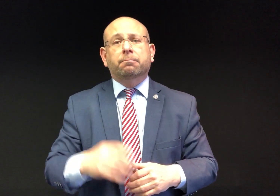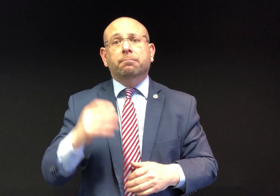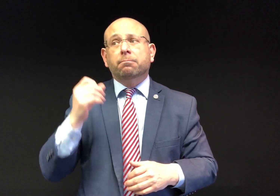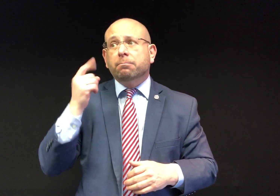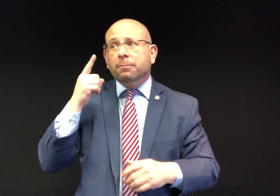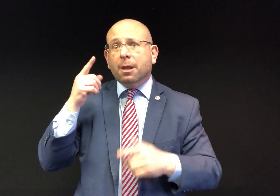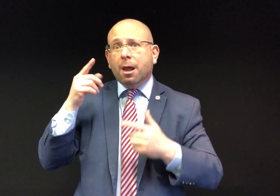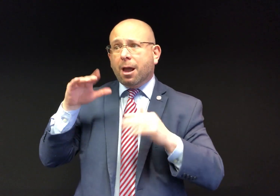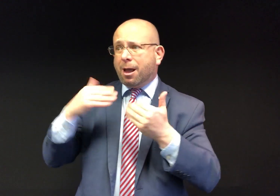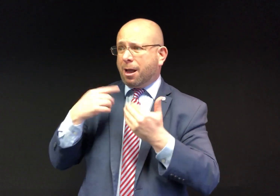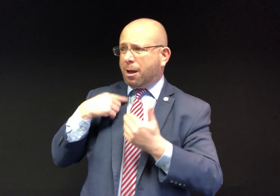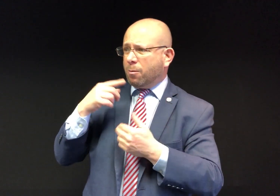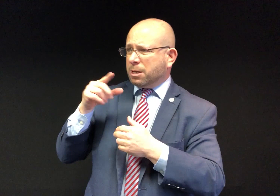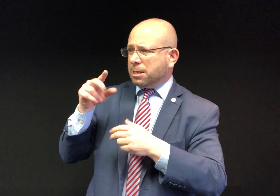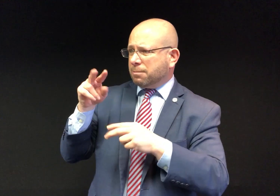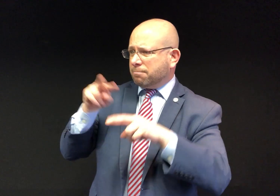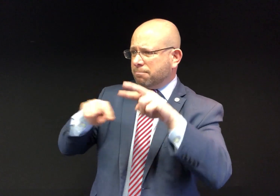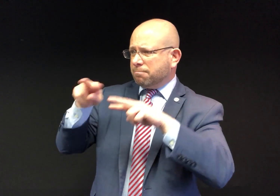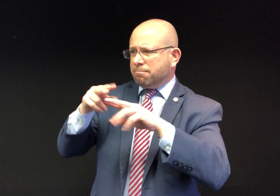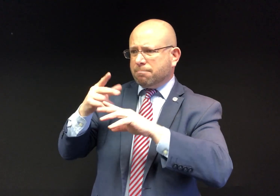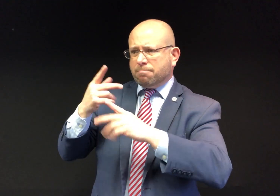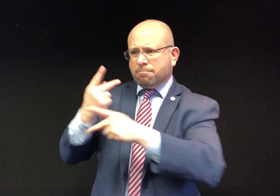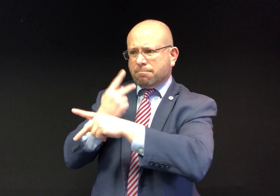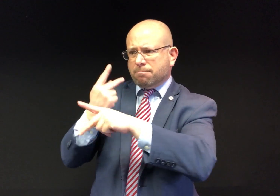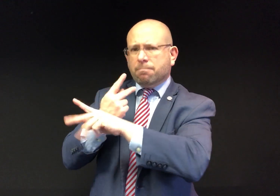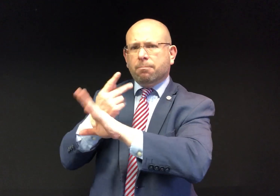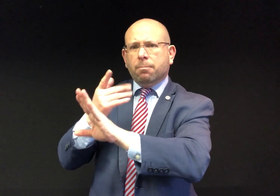You may wonder, “How did we get here?”